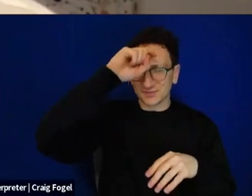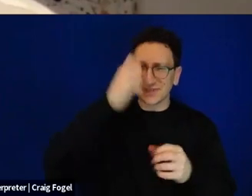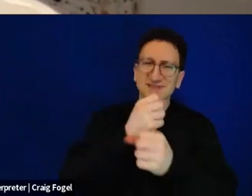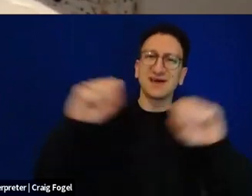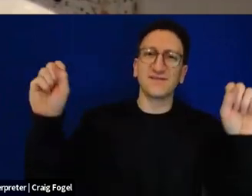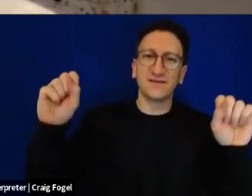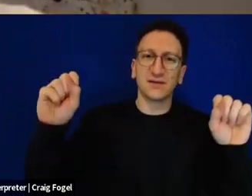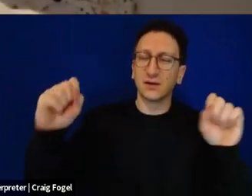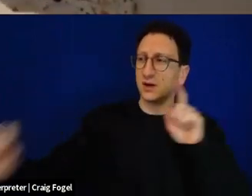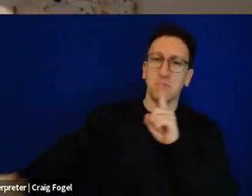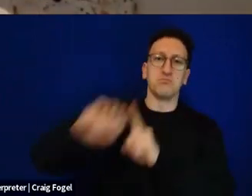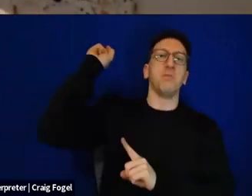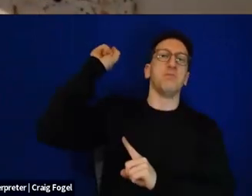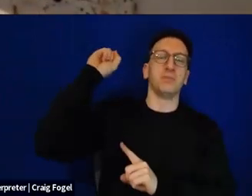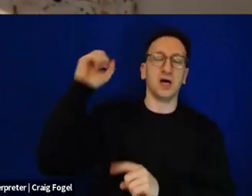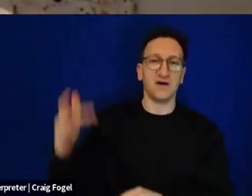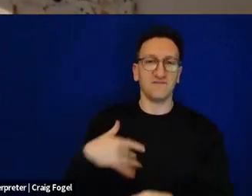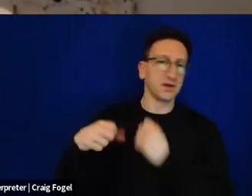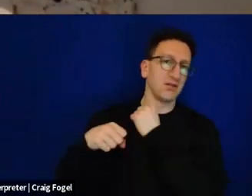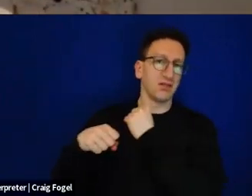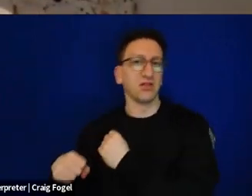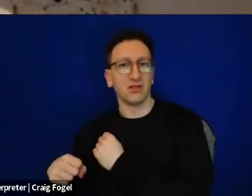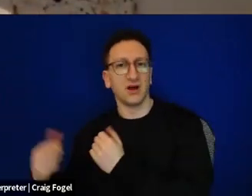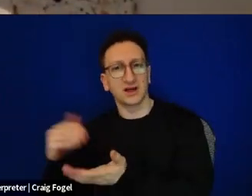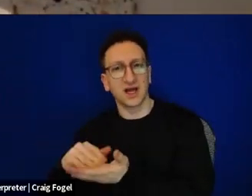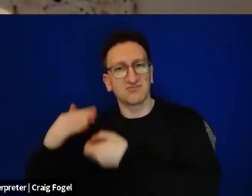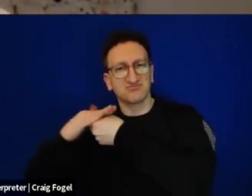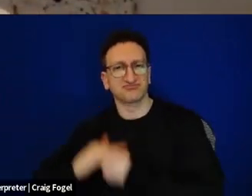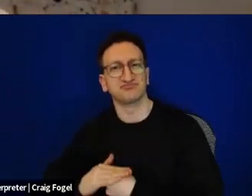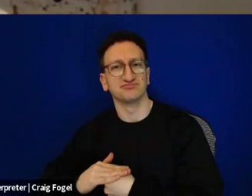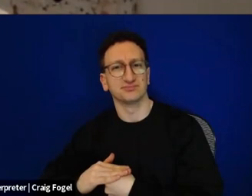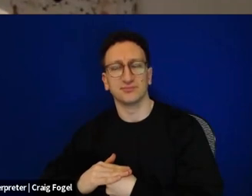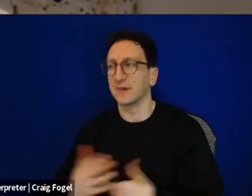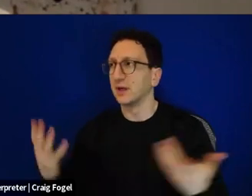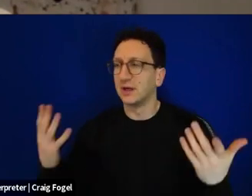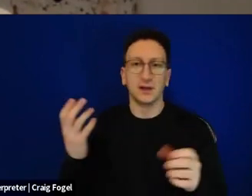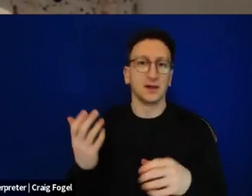suddenly is pulled back into a story of how in every generation they rise up against us.